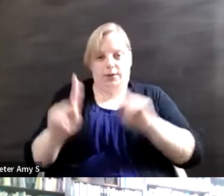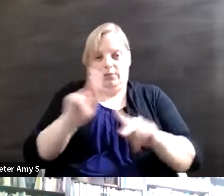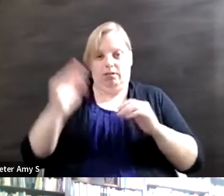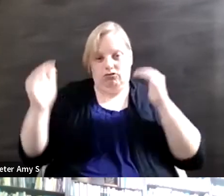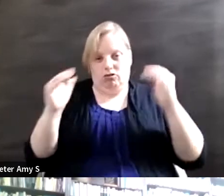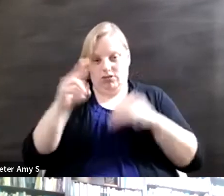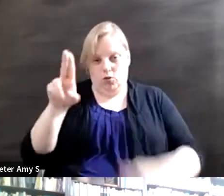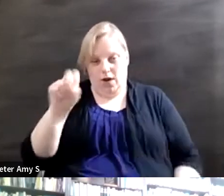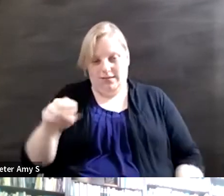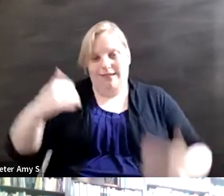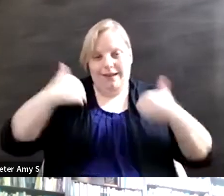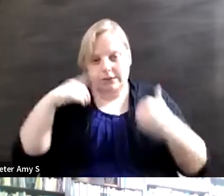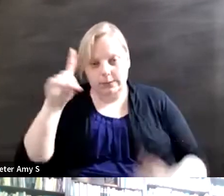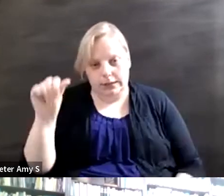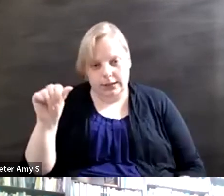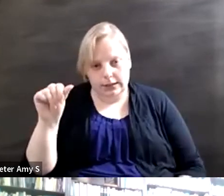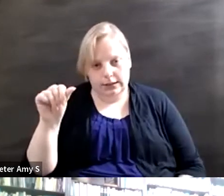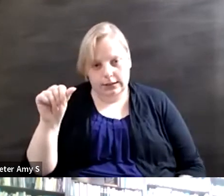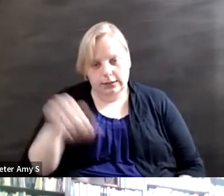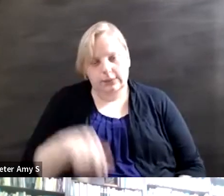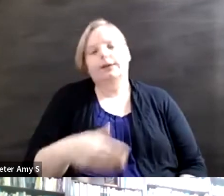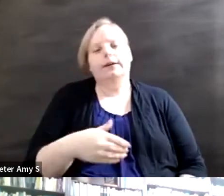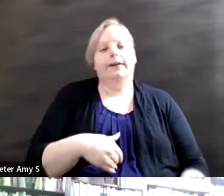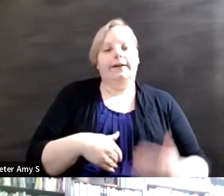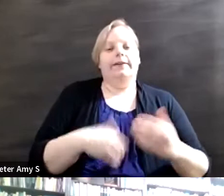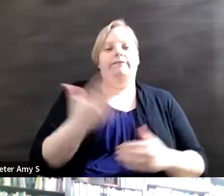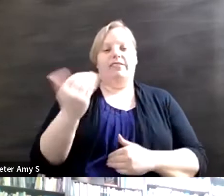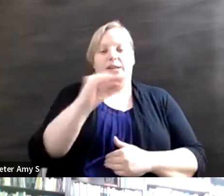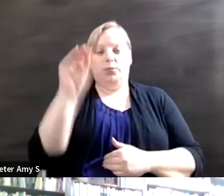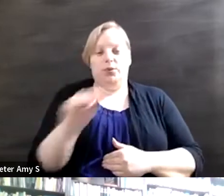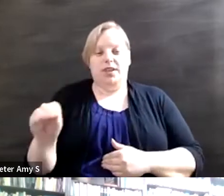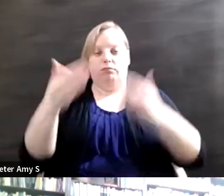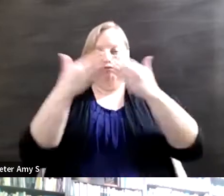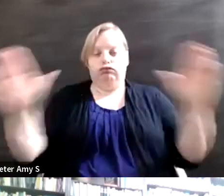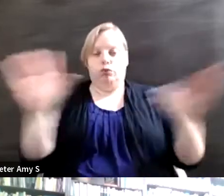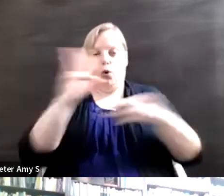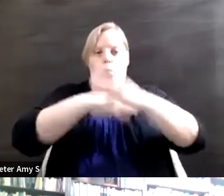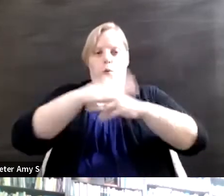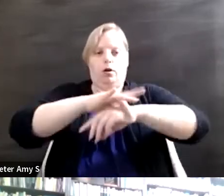We have 15 percent--that's 1 billion people worldwide--that is a massive demographic to just